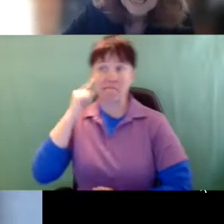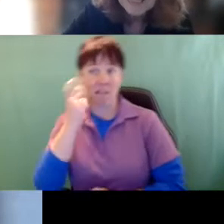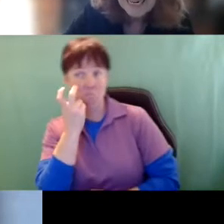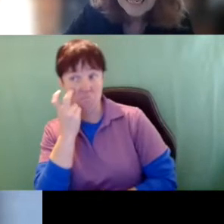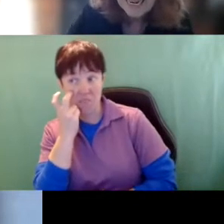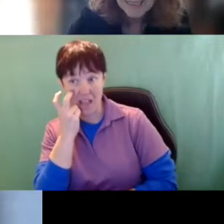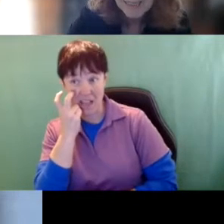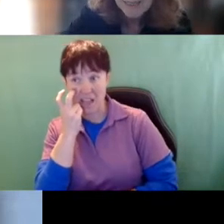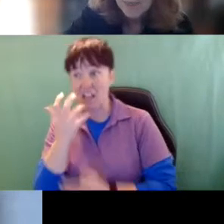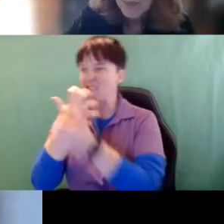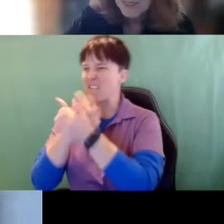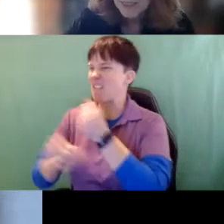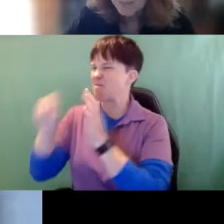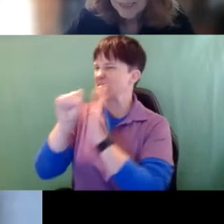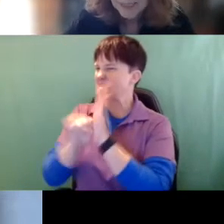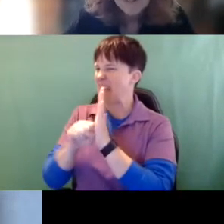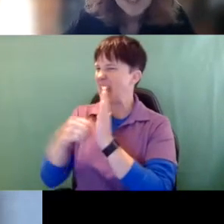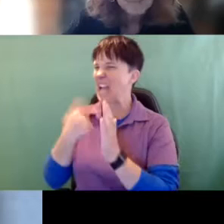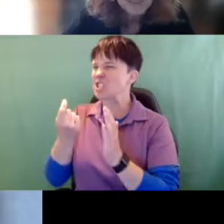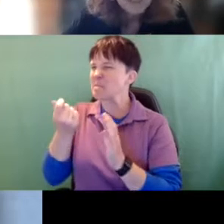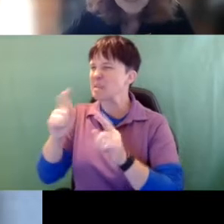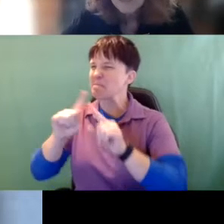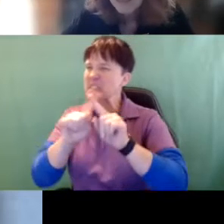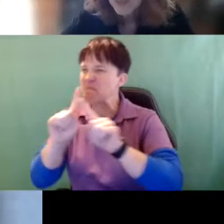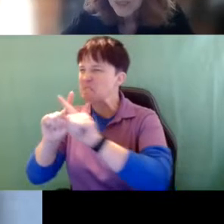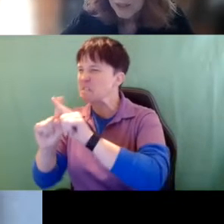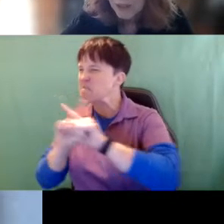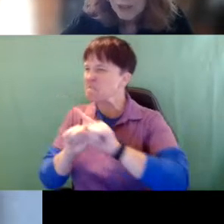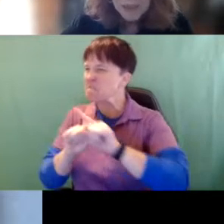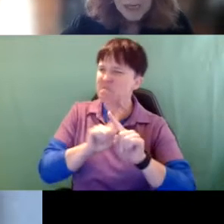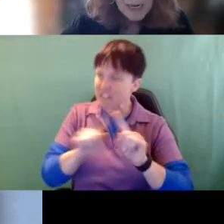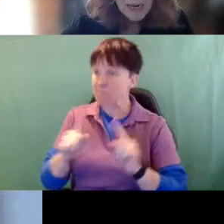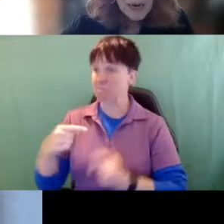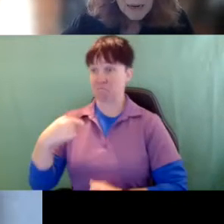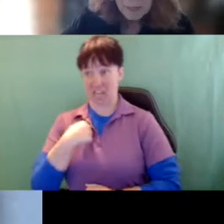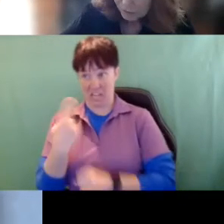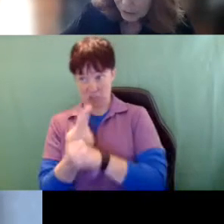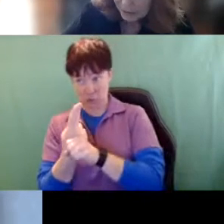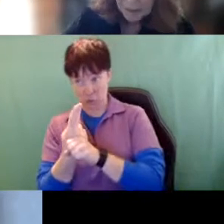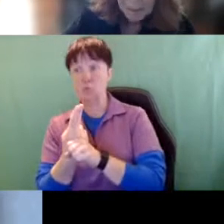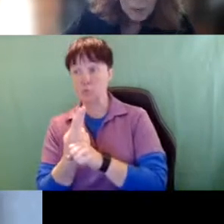Every State has something a little bit different, but this is the one I use. If you think about